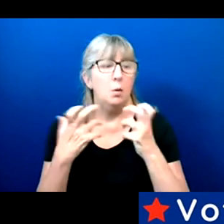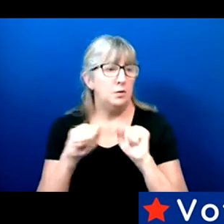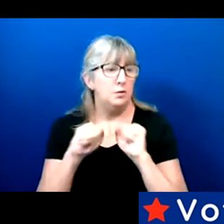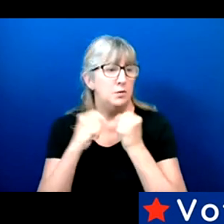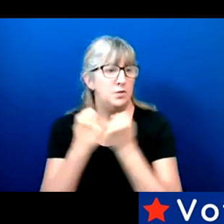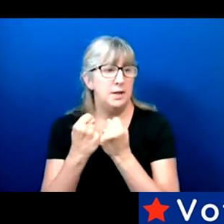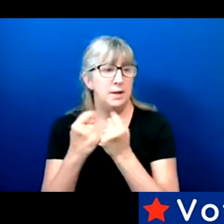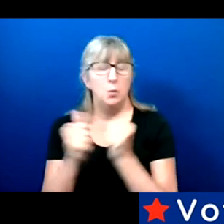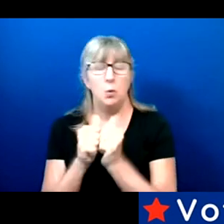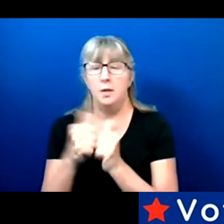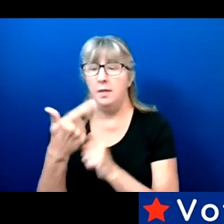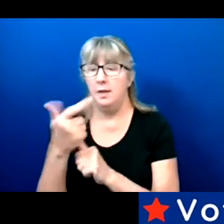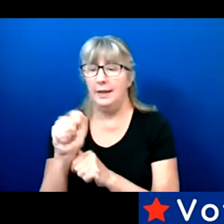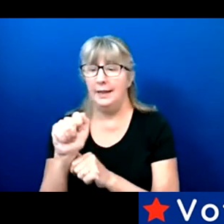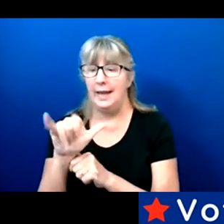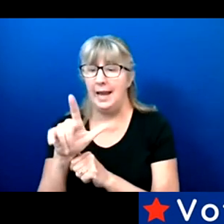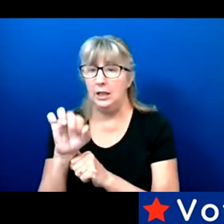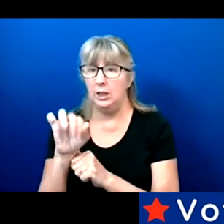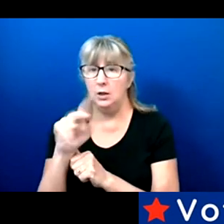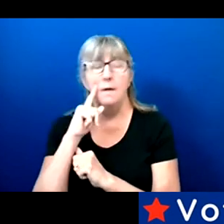of intersecting identities.